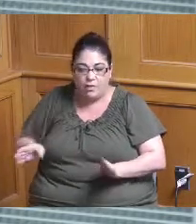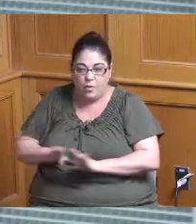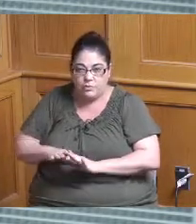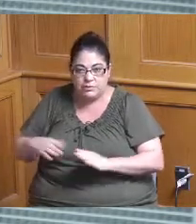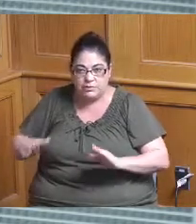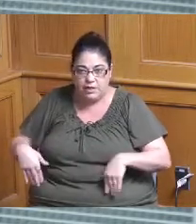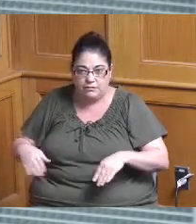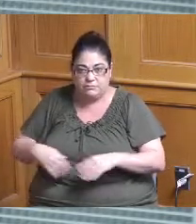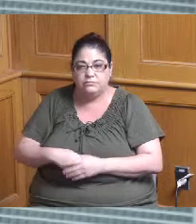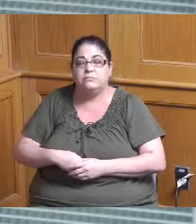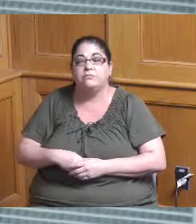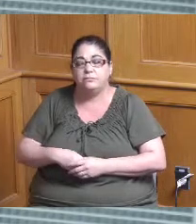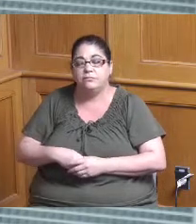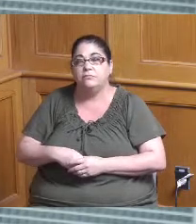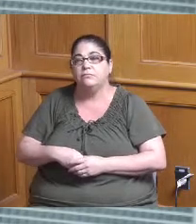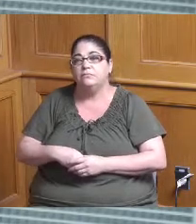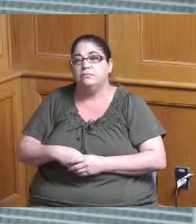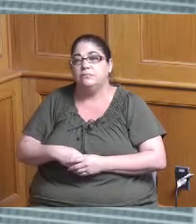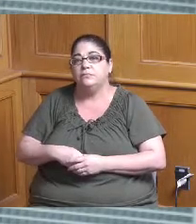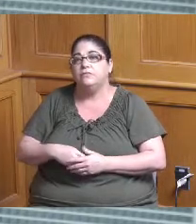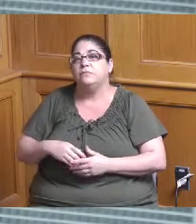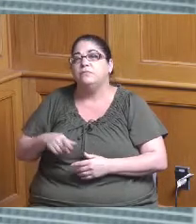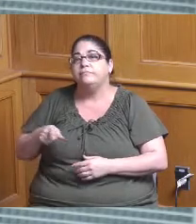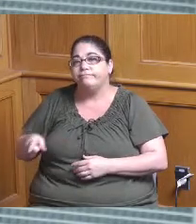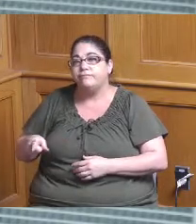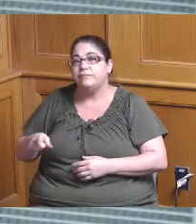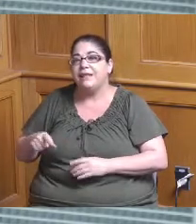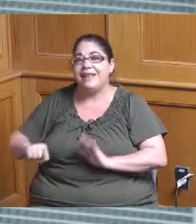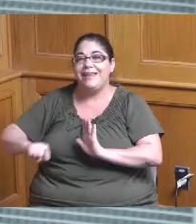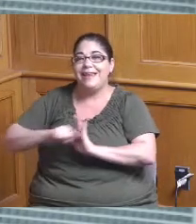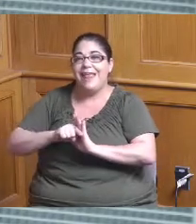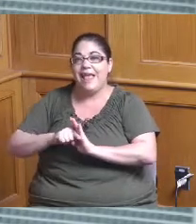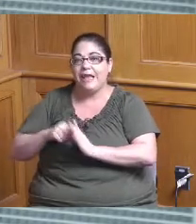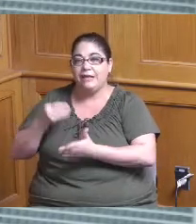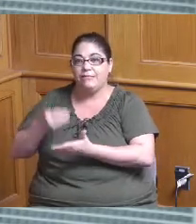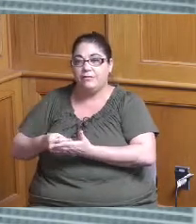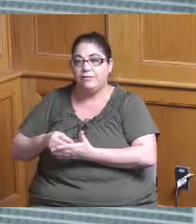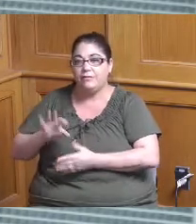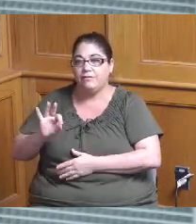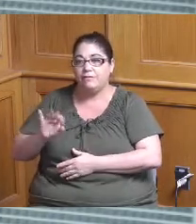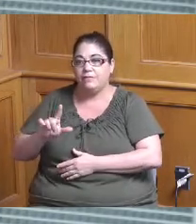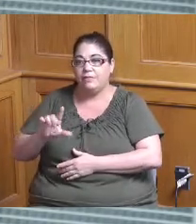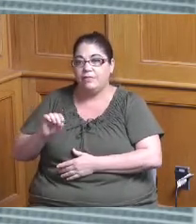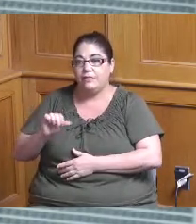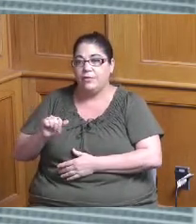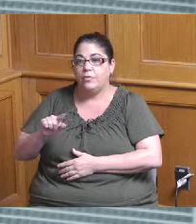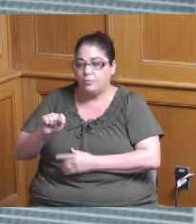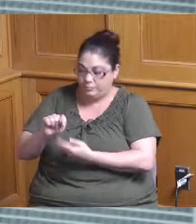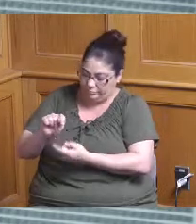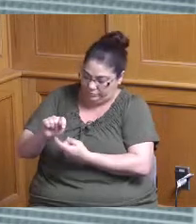so that's where you would see that that negative float is still you know being tracked in the sense